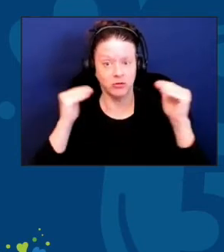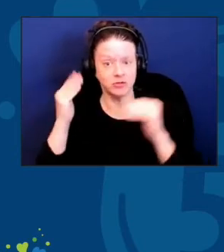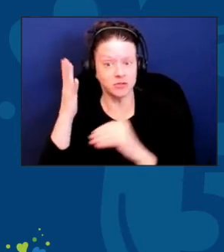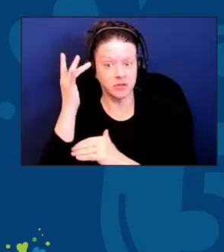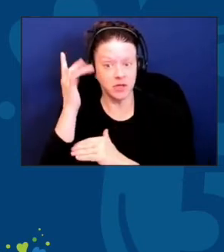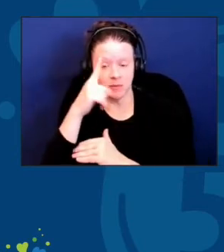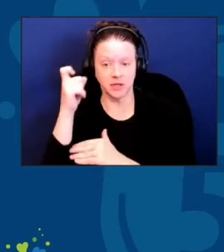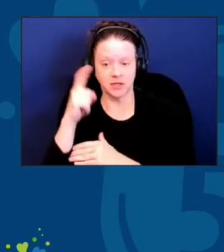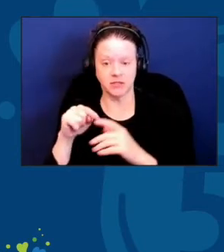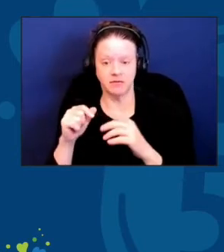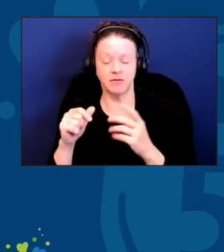rates of chronic diseases.